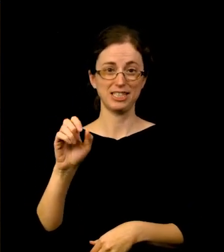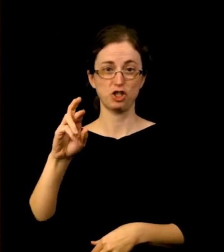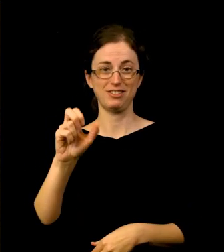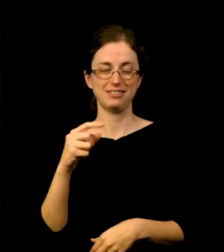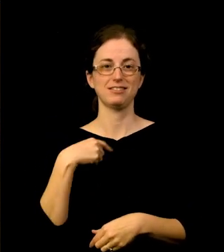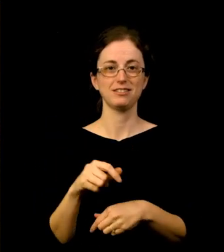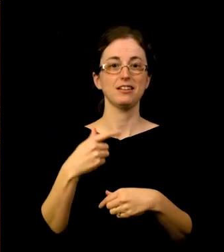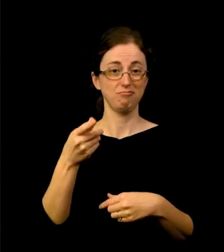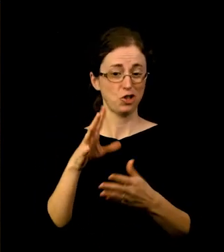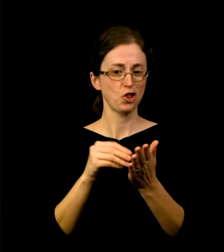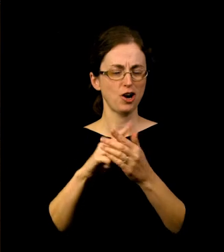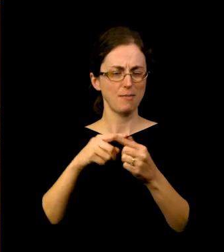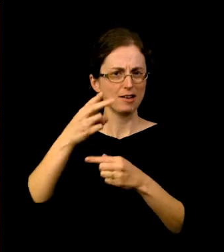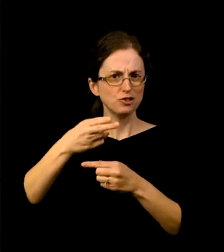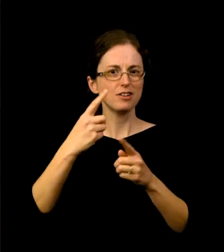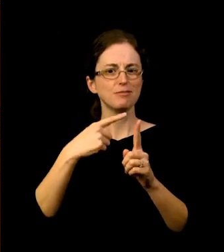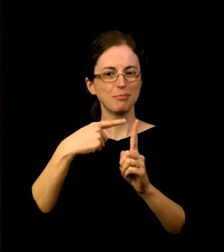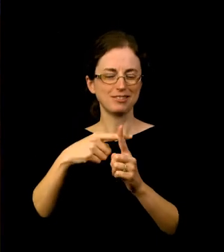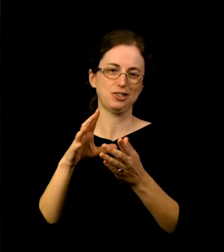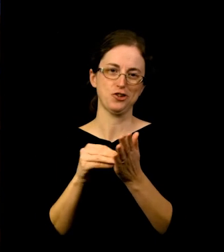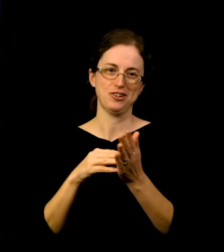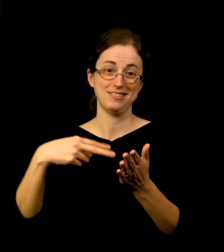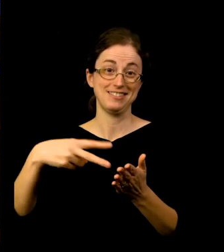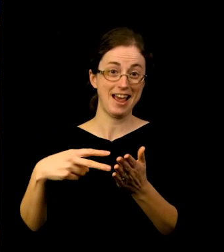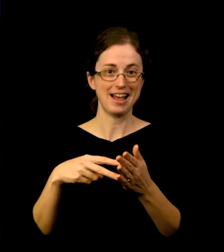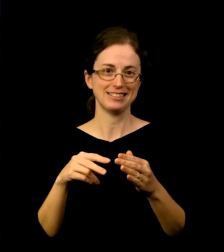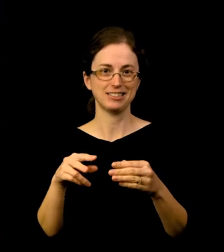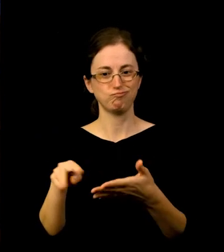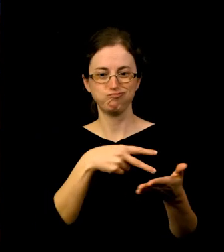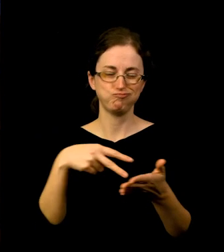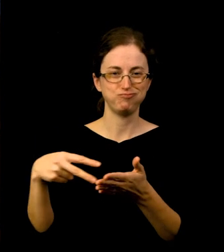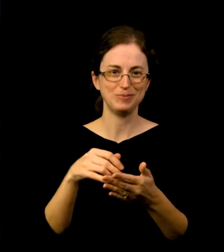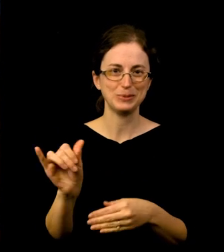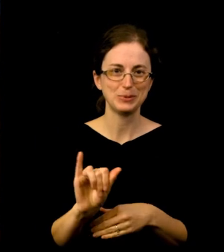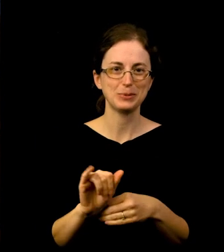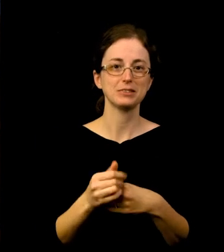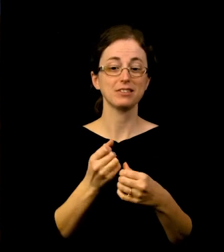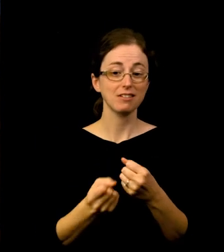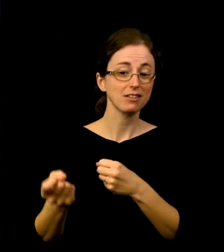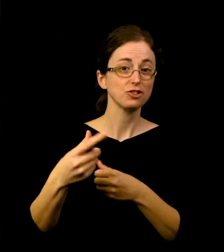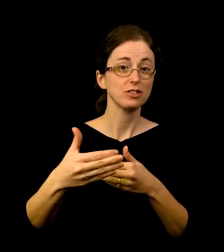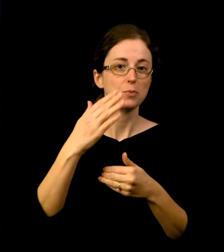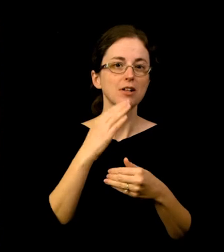As we venture into another year, we will continue to experiment with the Co:Laboratory, bringing you brand-new experiences each month.